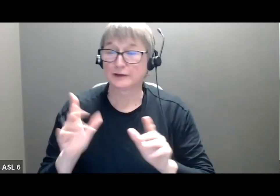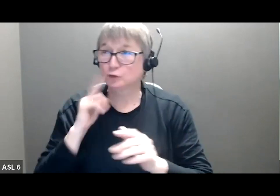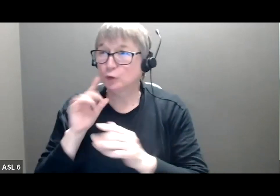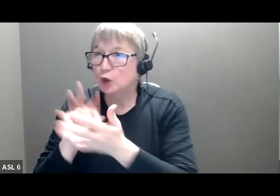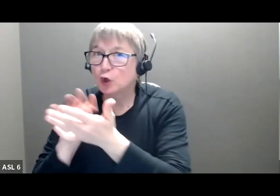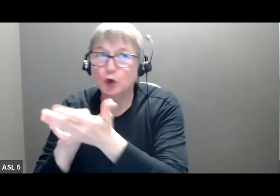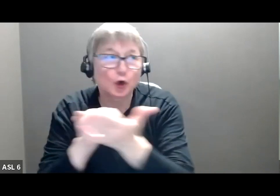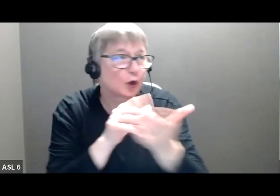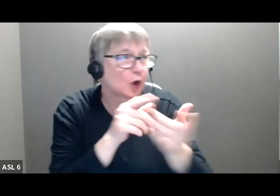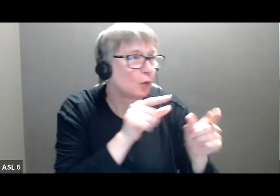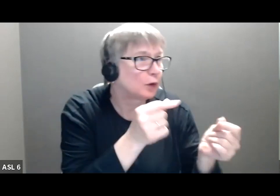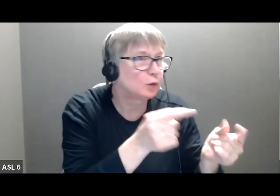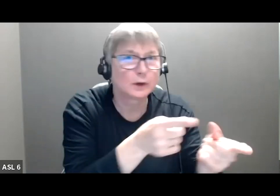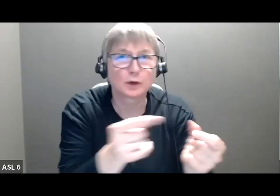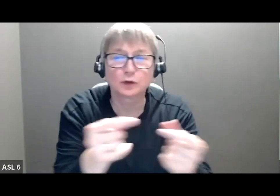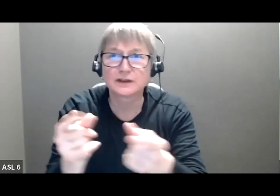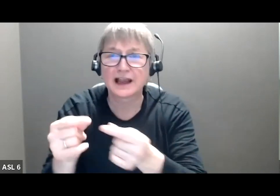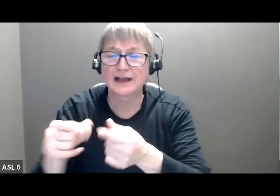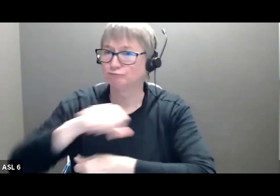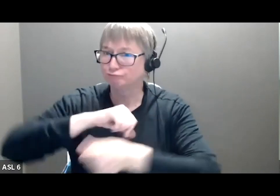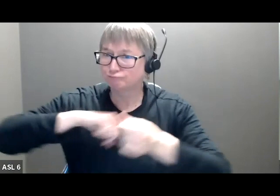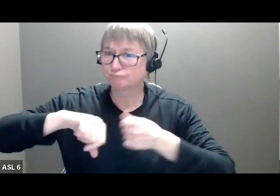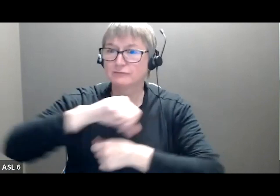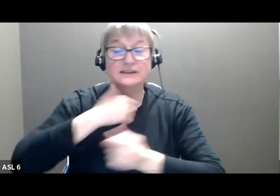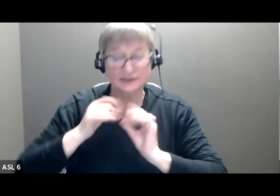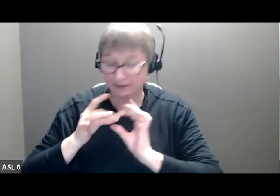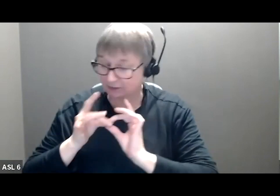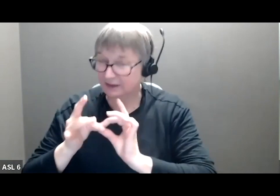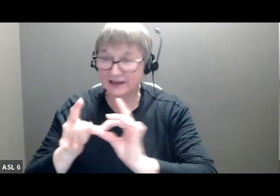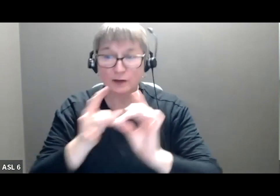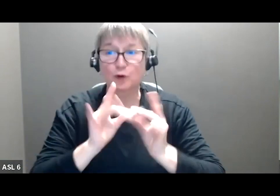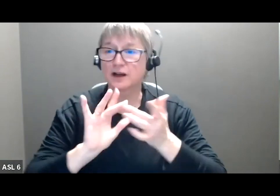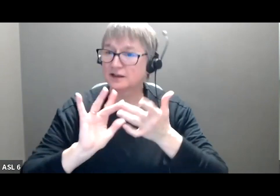are doing, and renew and build networks, all while talking about such a very important topic,